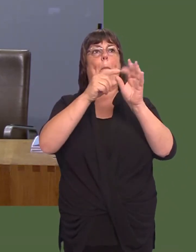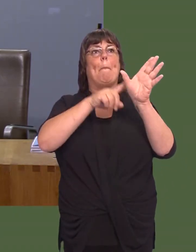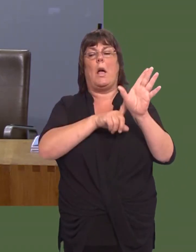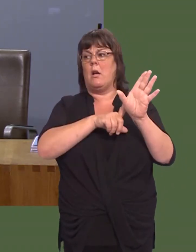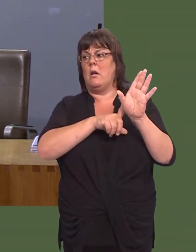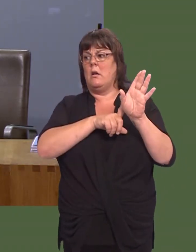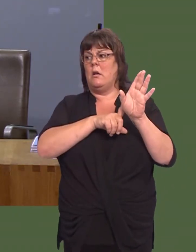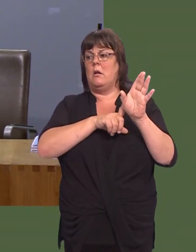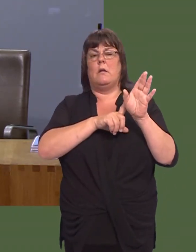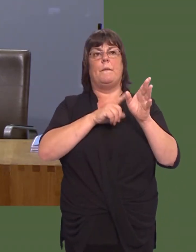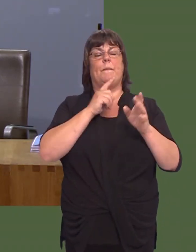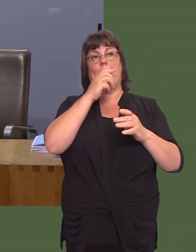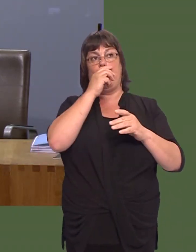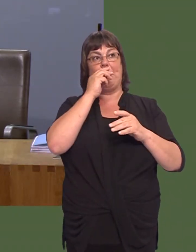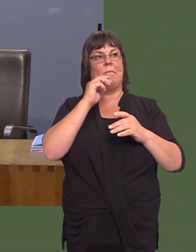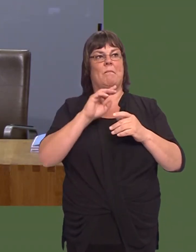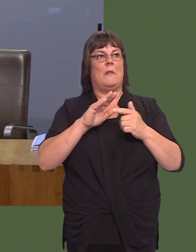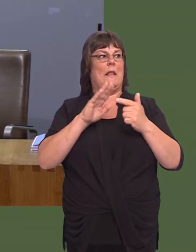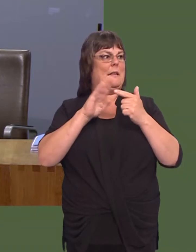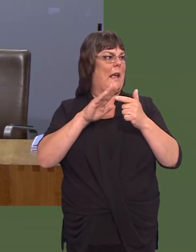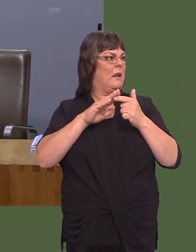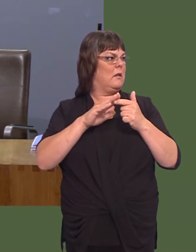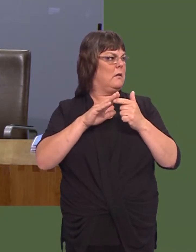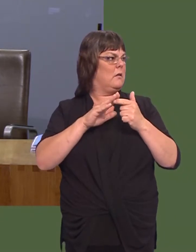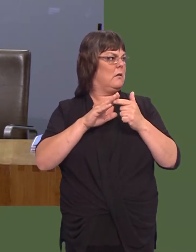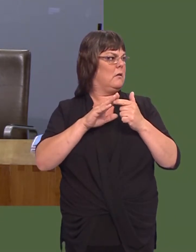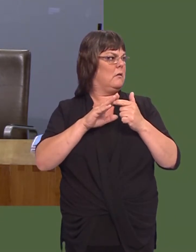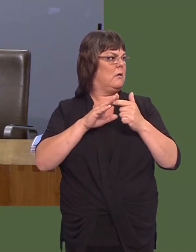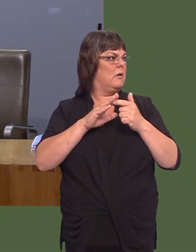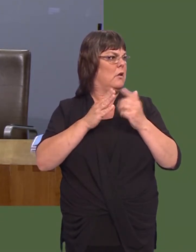Bay in just six months.